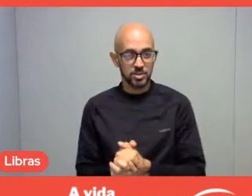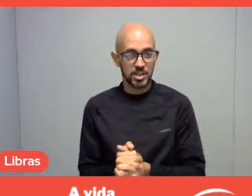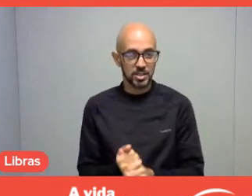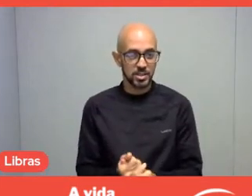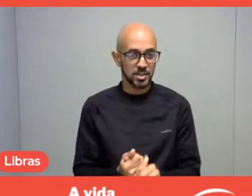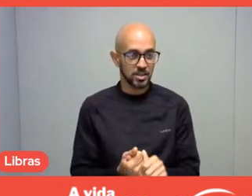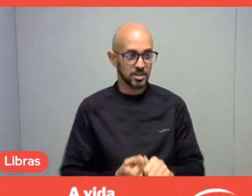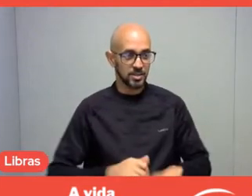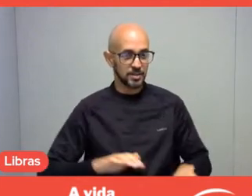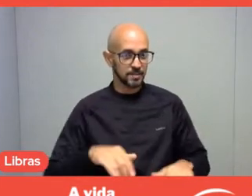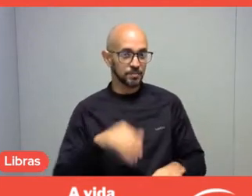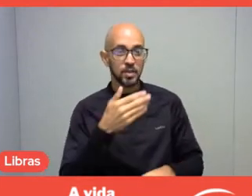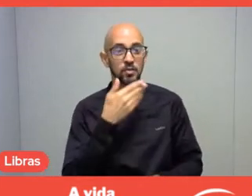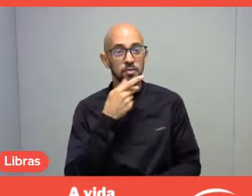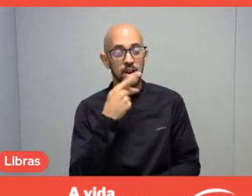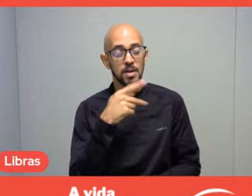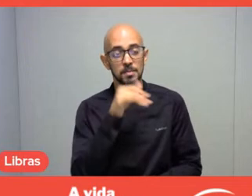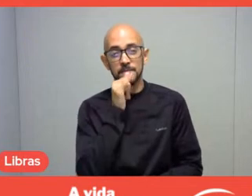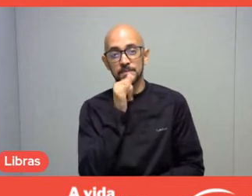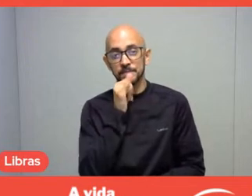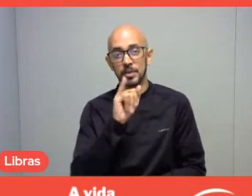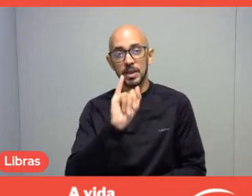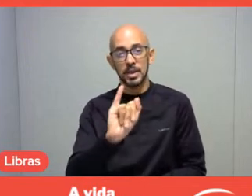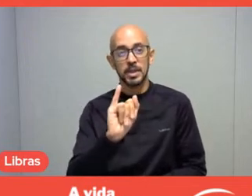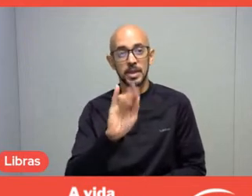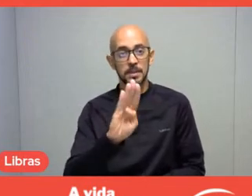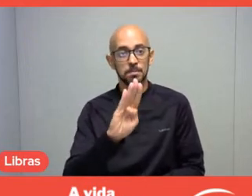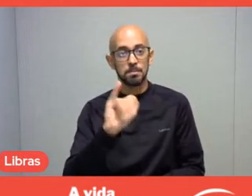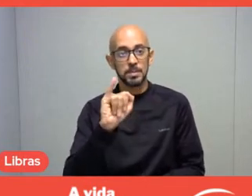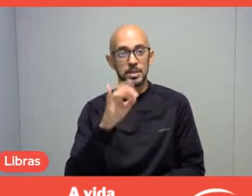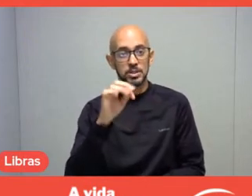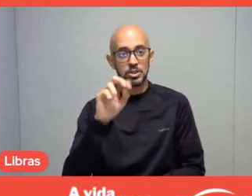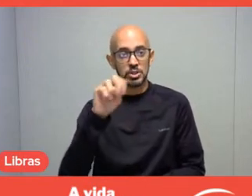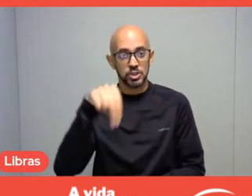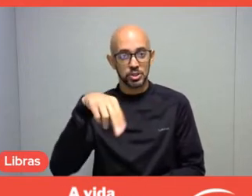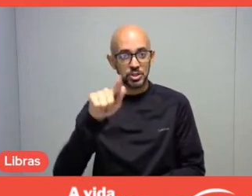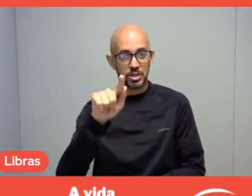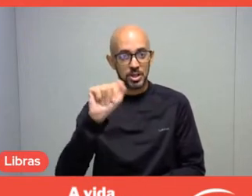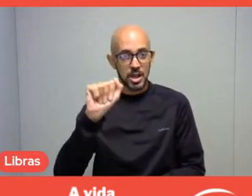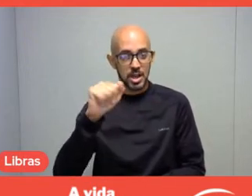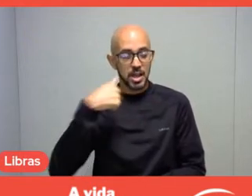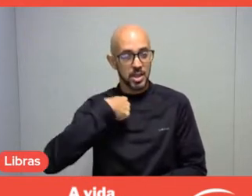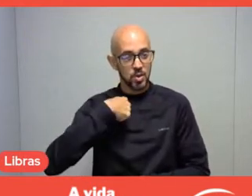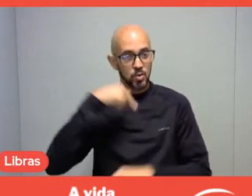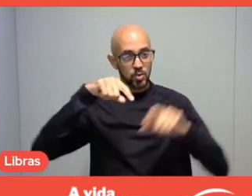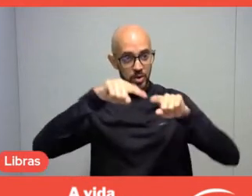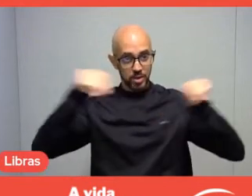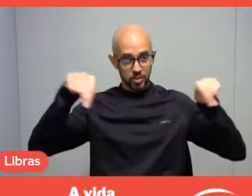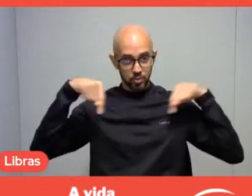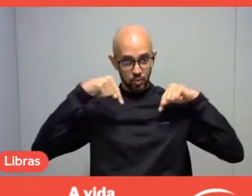in the state of São Paulo countryside. I'm in a hotel room, as many of you have probably already noticed, where I'm staying.